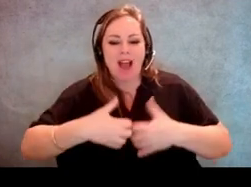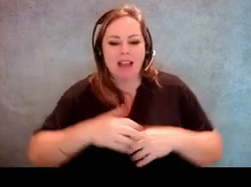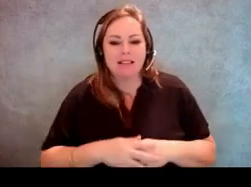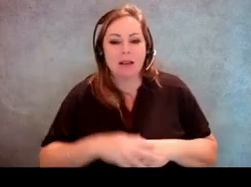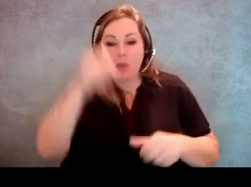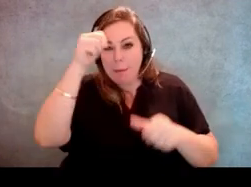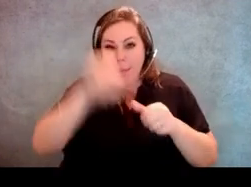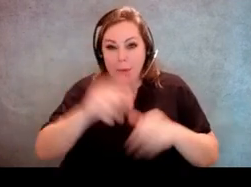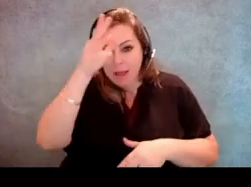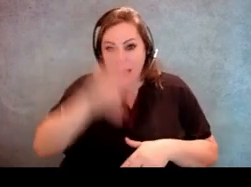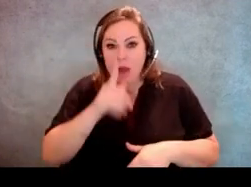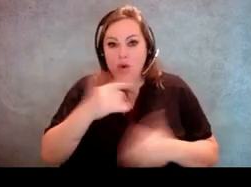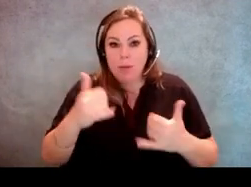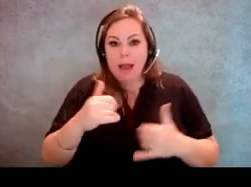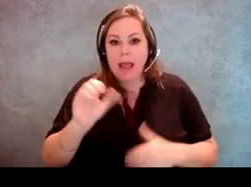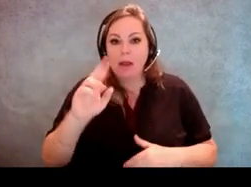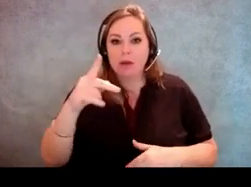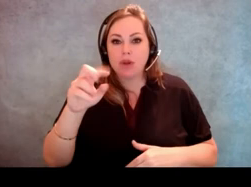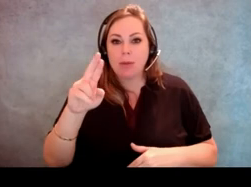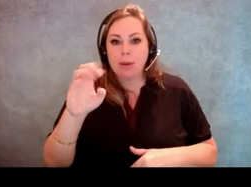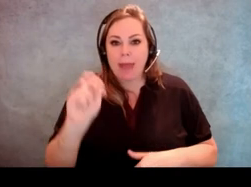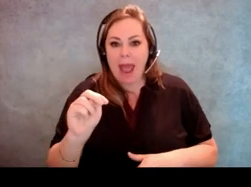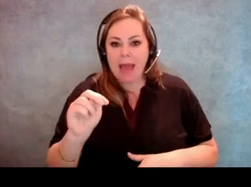the guy who played Superman, the actor?